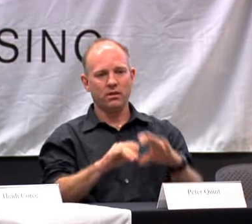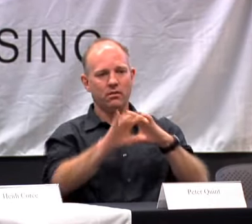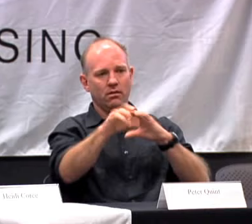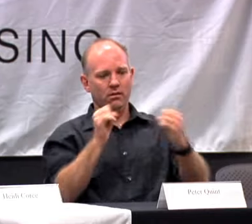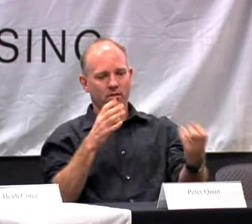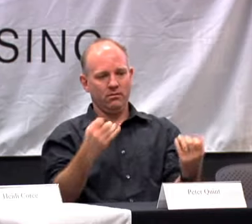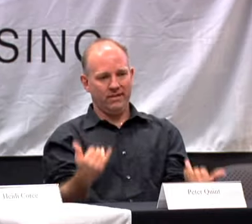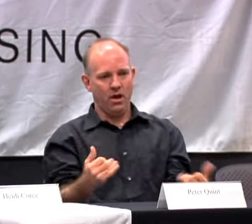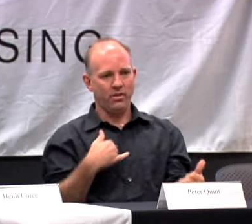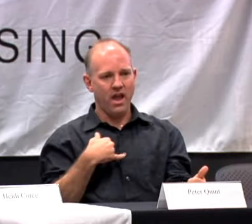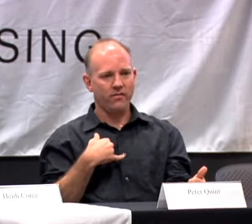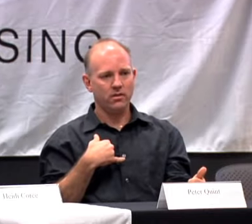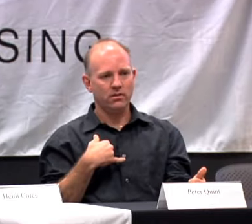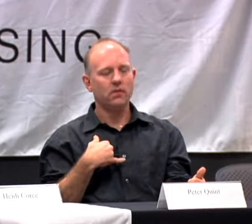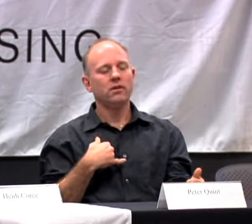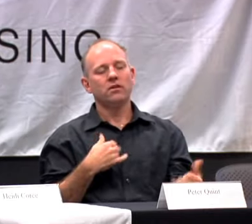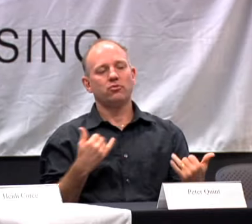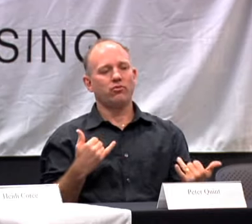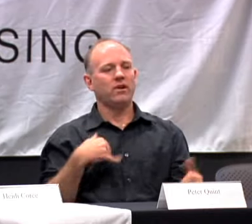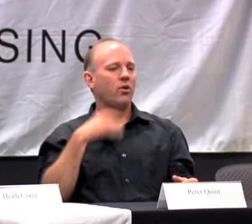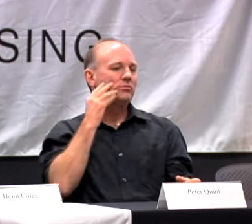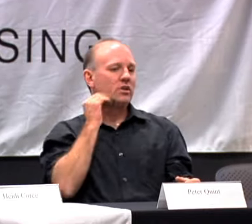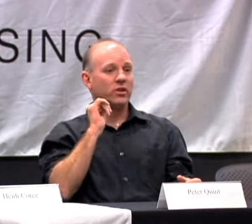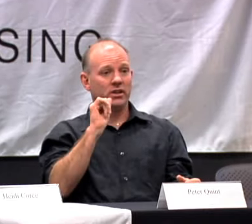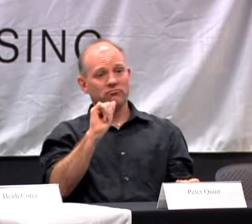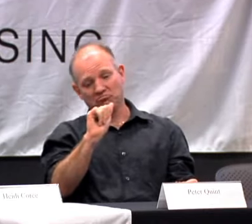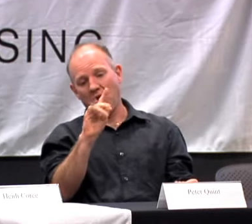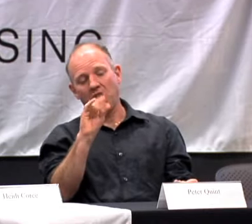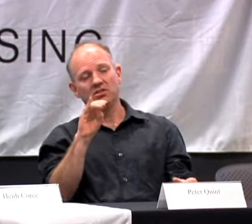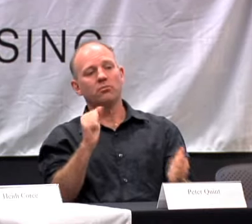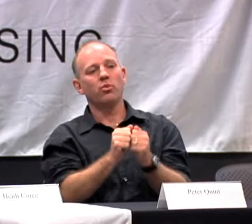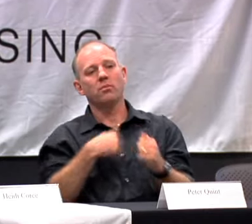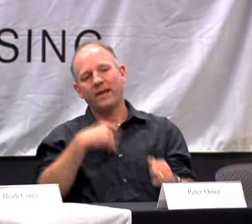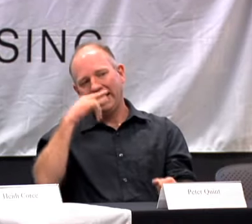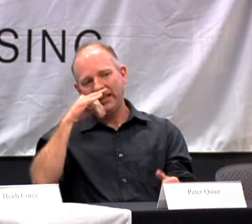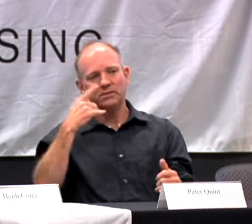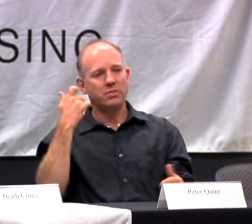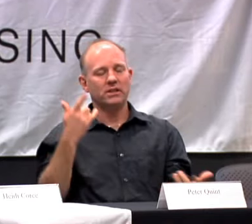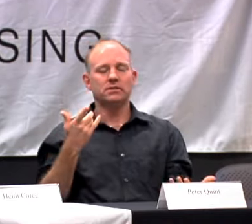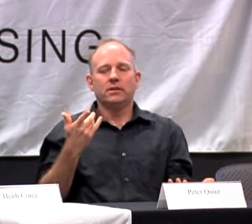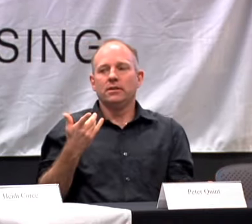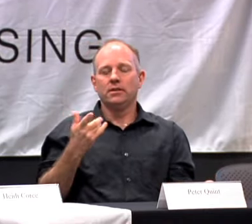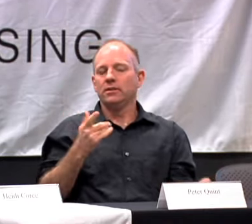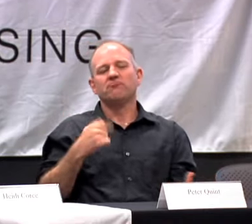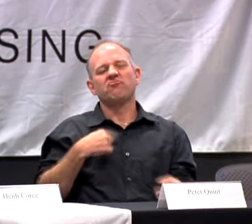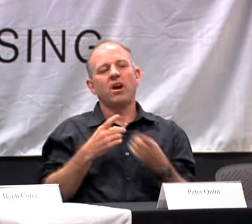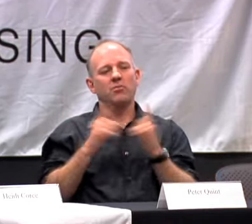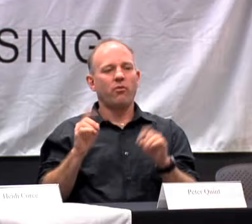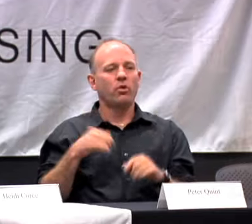CELL PHONES, YOU HAVE VIDEO RELAY. AND SO, I'VE EXPERIENCED THIS WITH